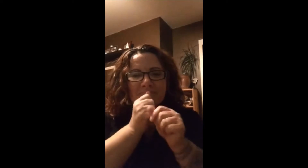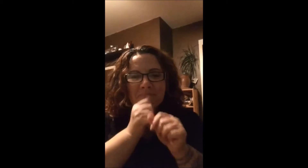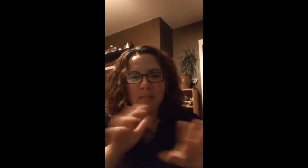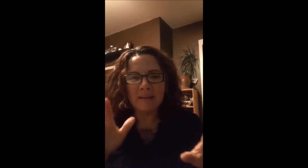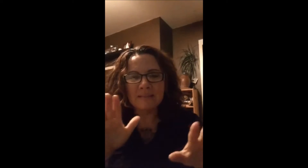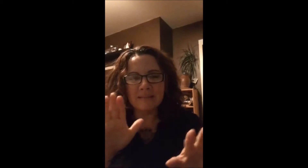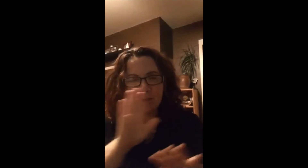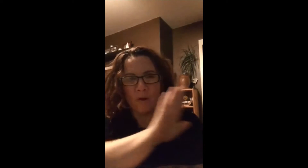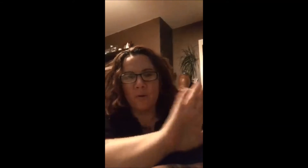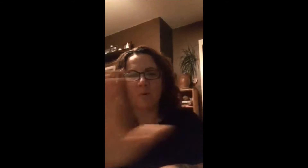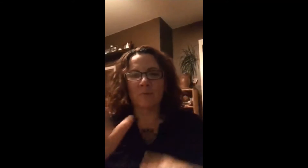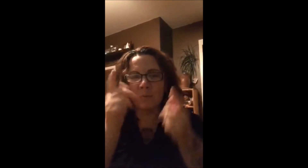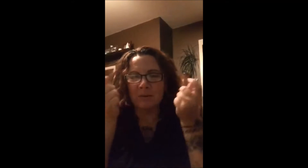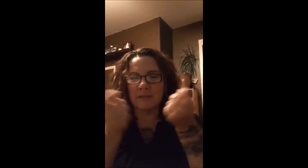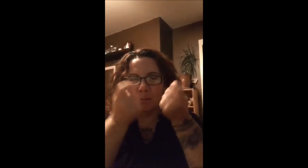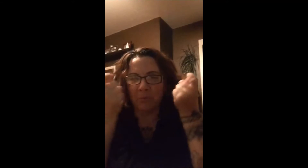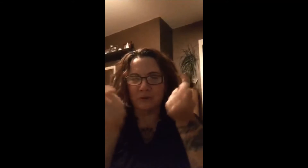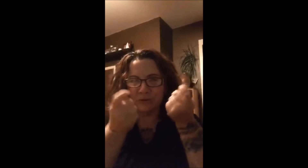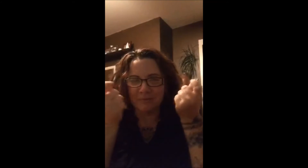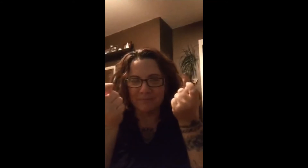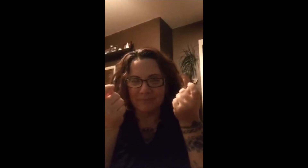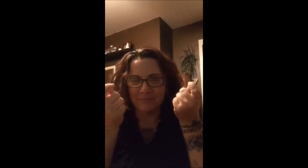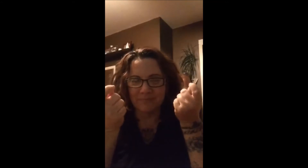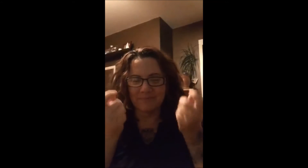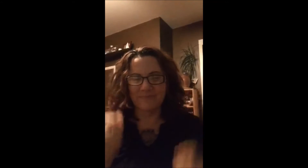Bless your celebration! Bendiga su celebración!